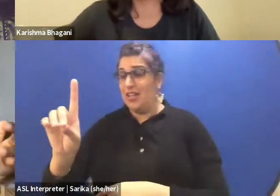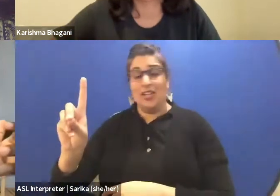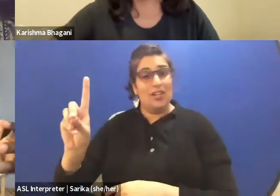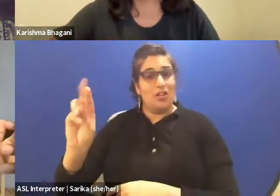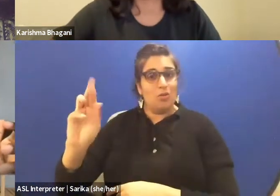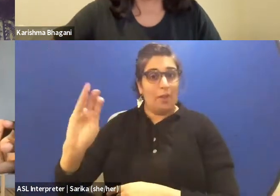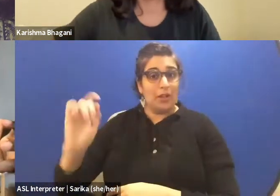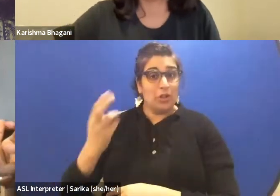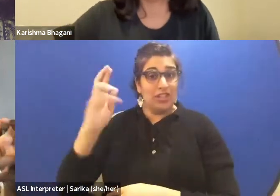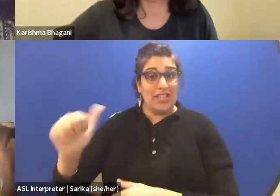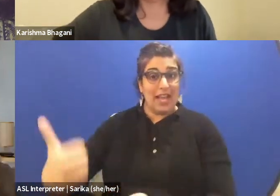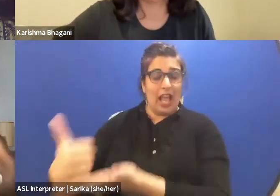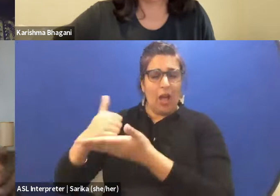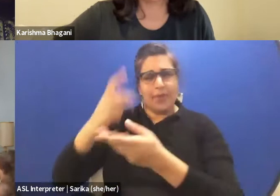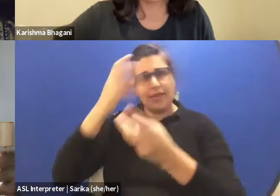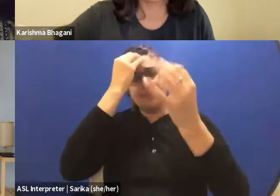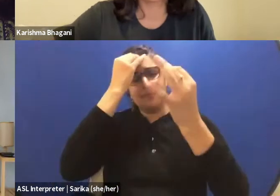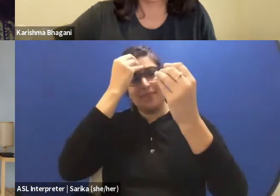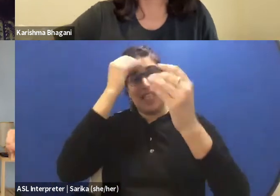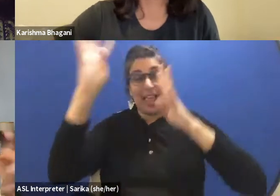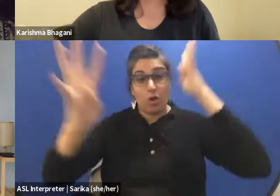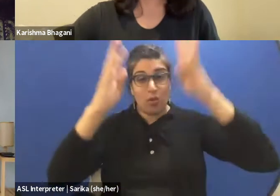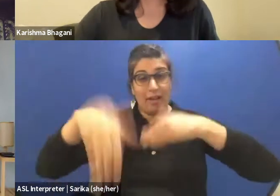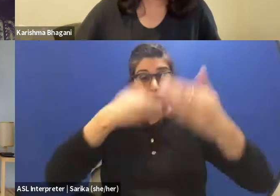about in the creative process on the continent?